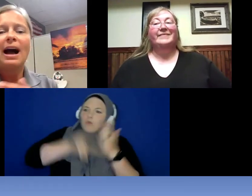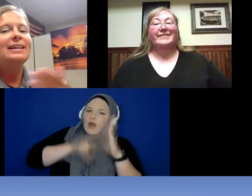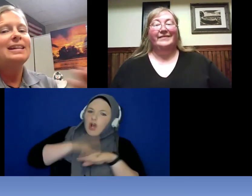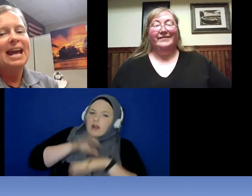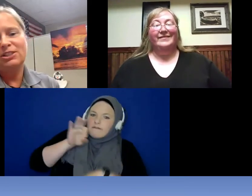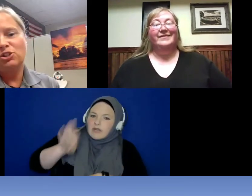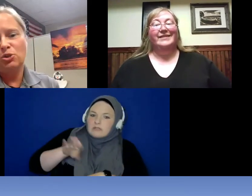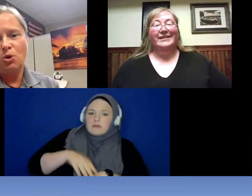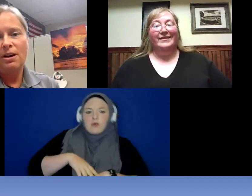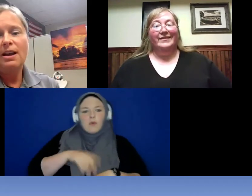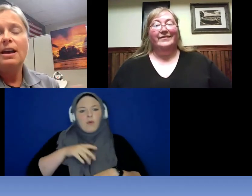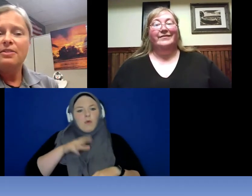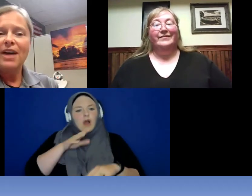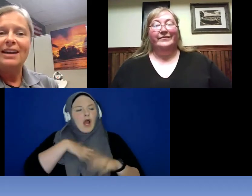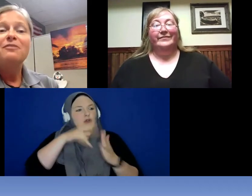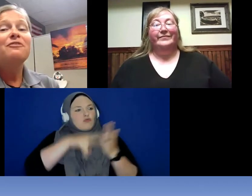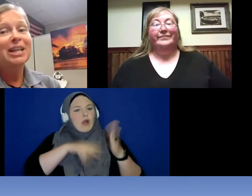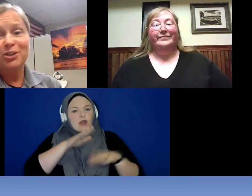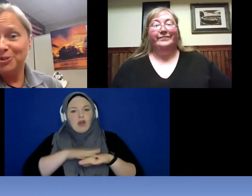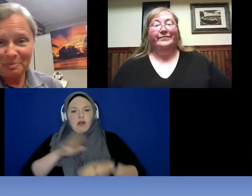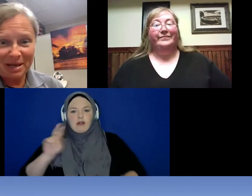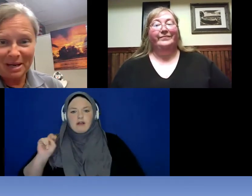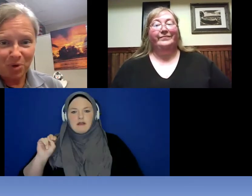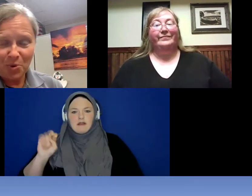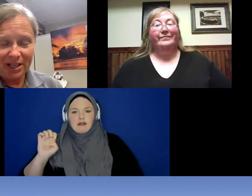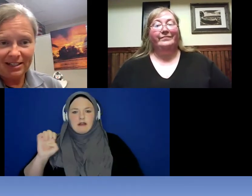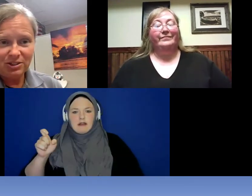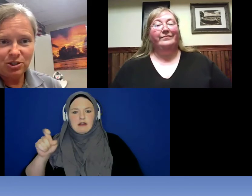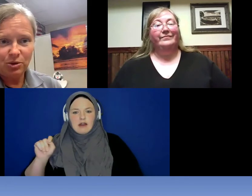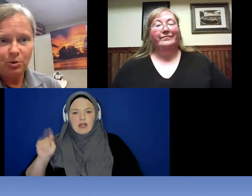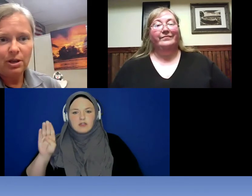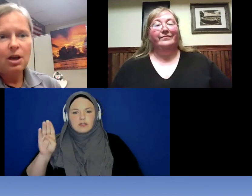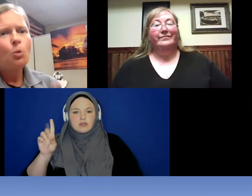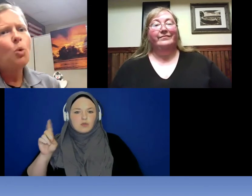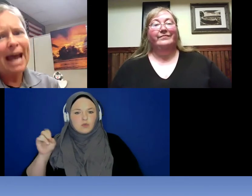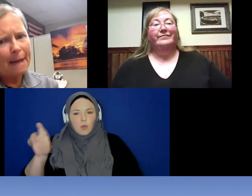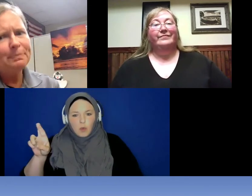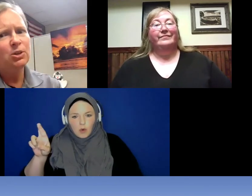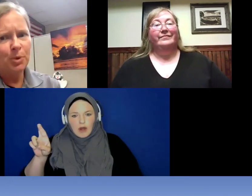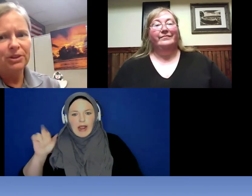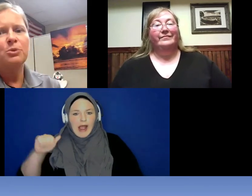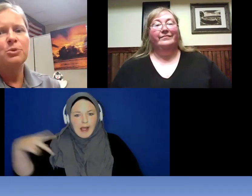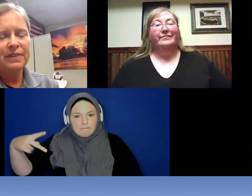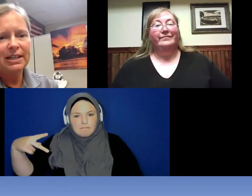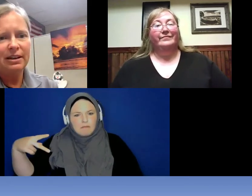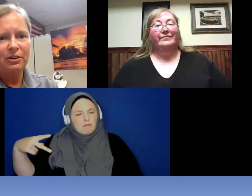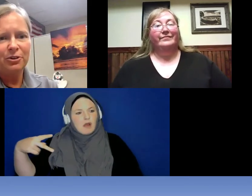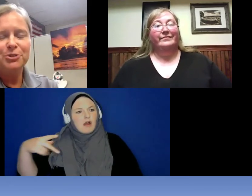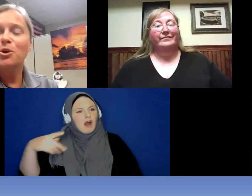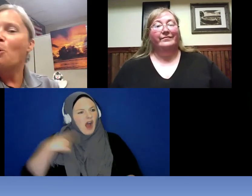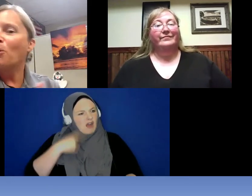on next door that vehicles are being broken into. What happened with those vehicles.